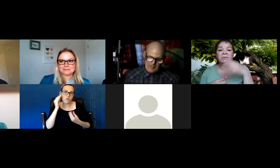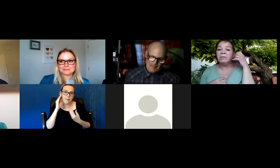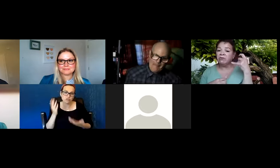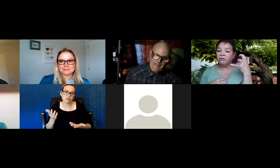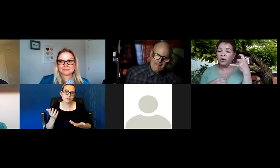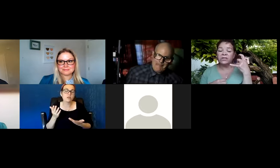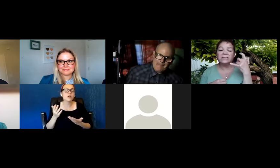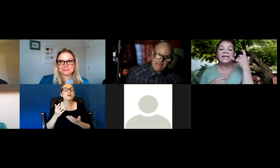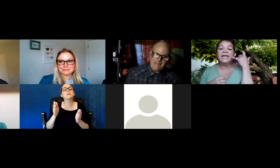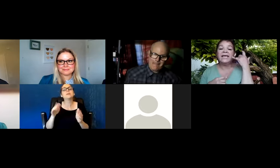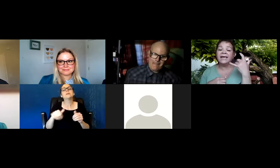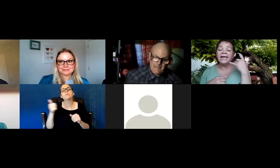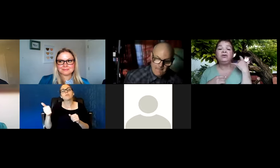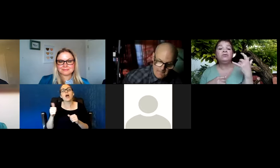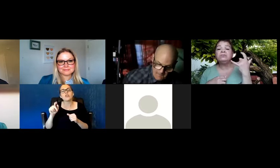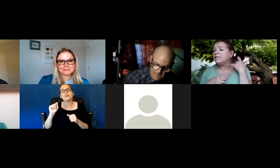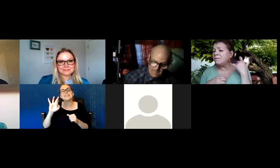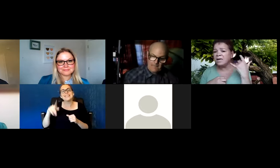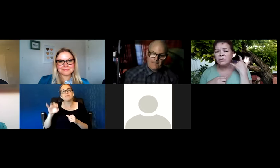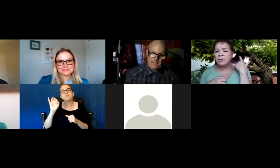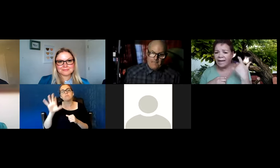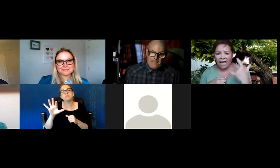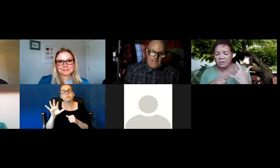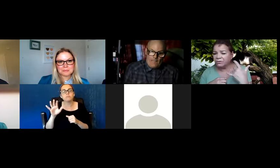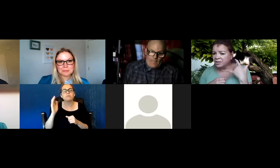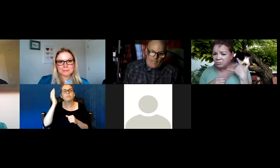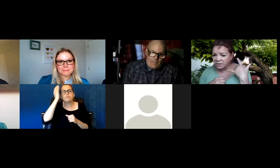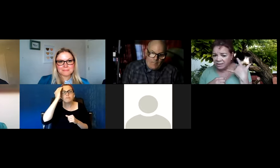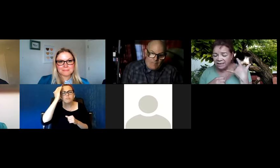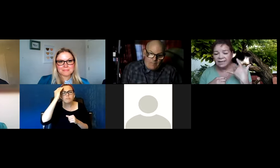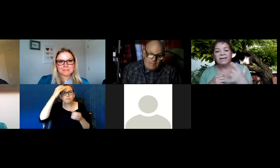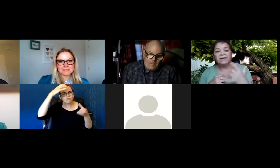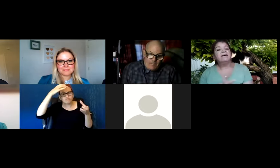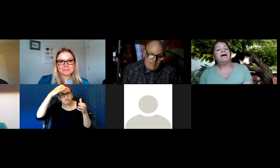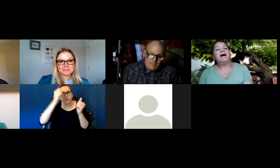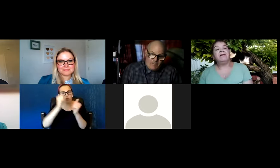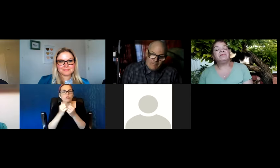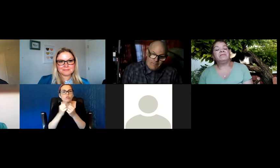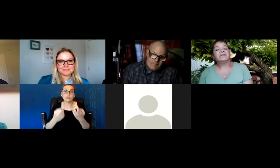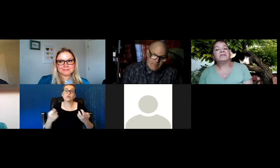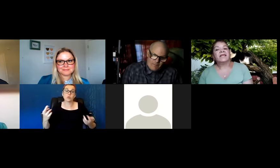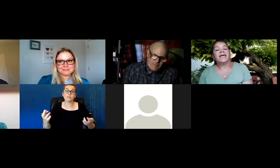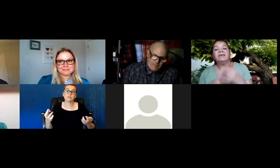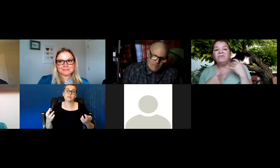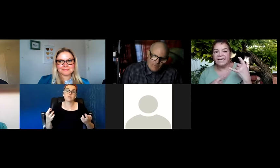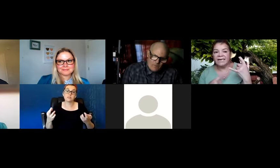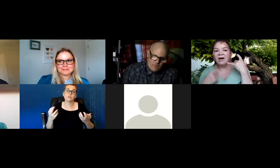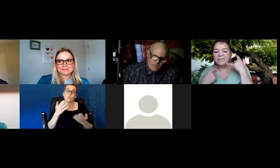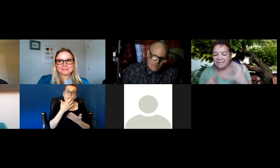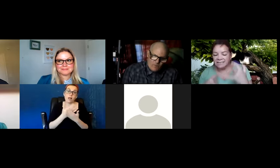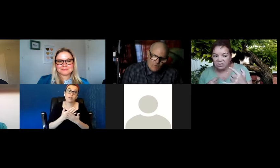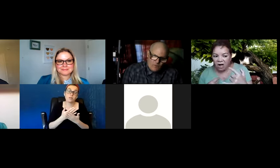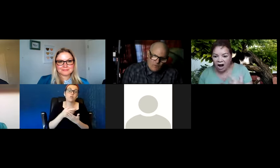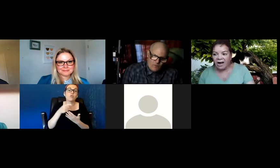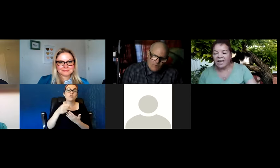to be able to make a phone call and say. Hey, can you set me up with a cabin for this person? And then finding out what the steps are